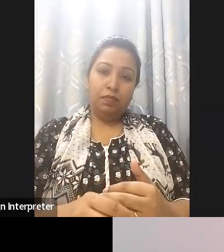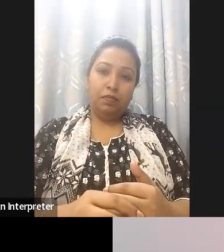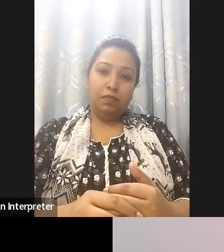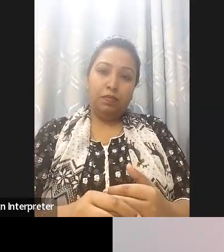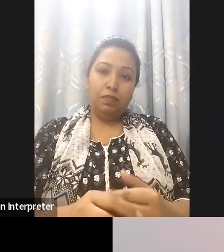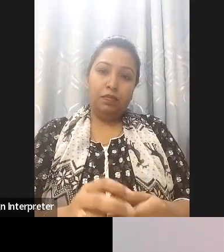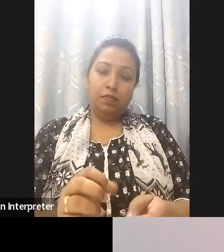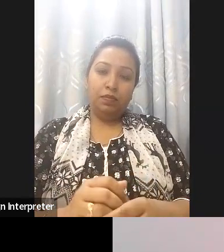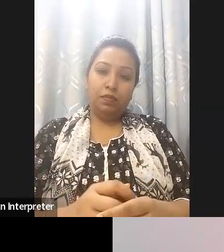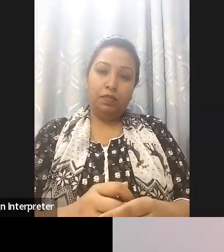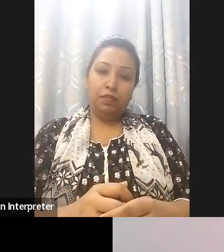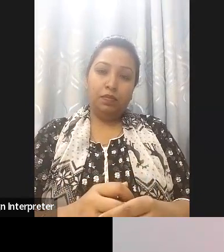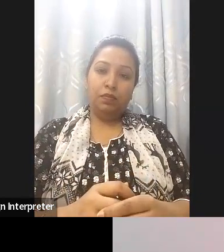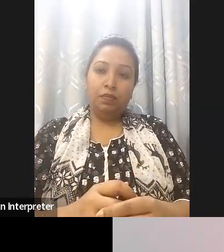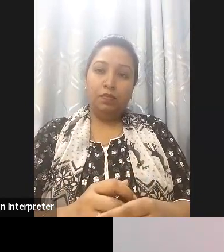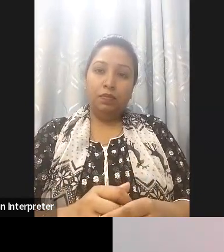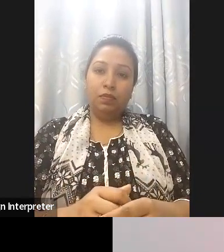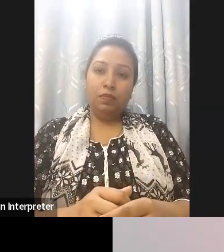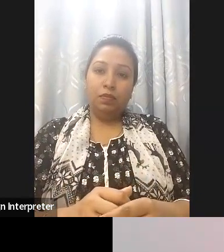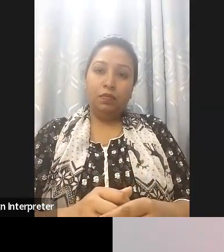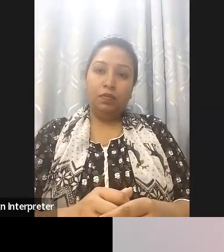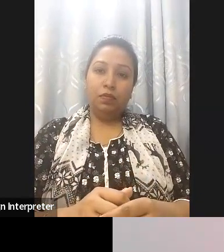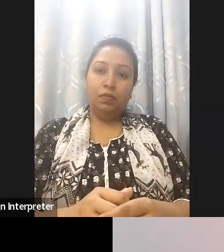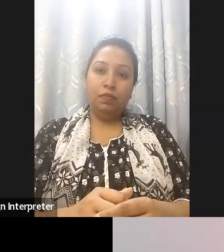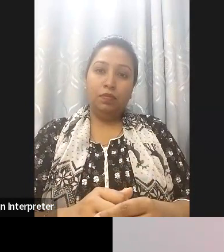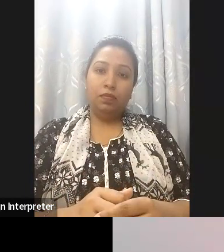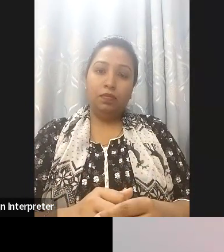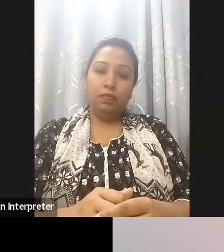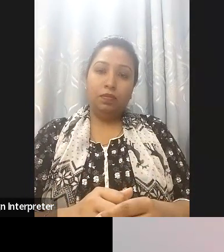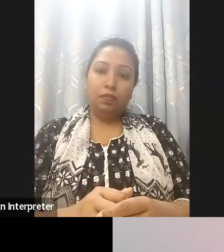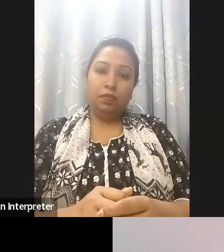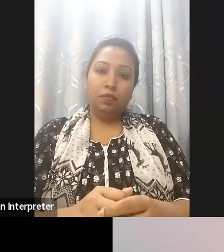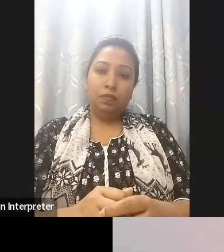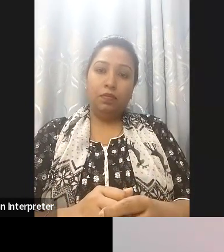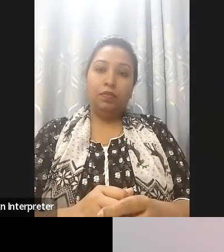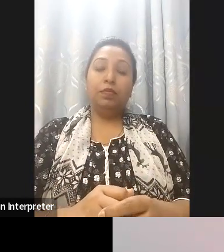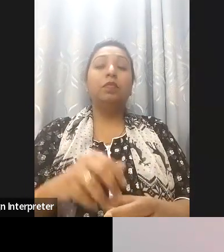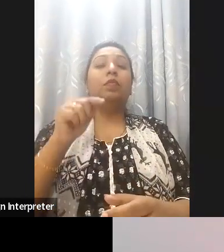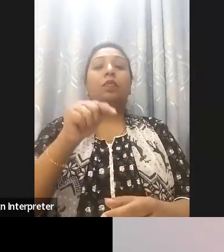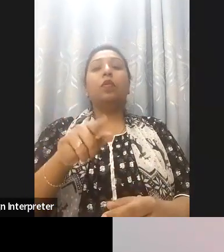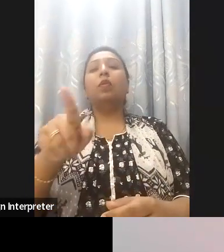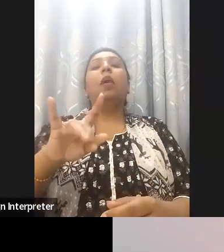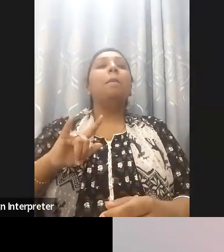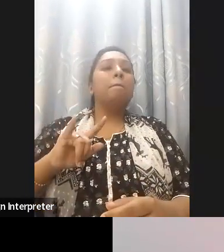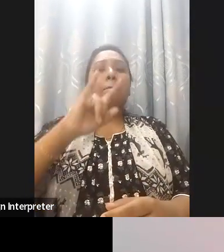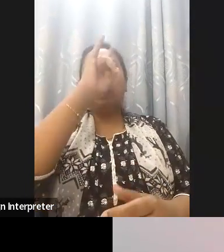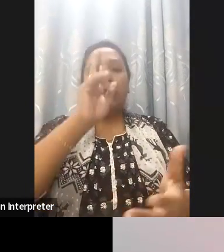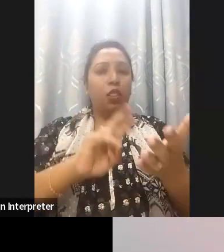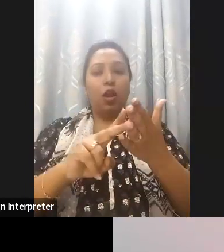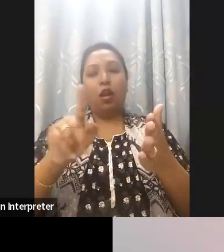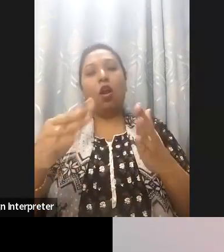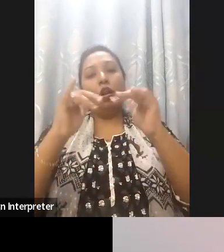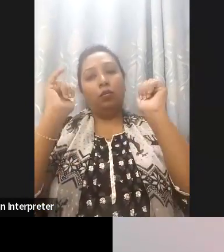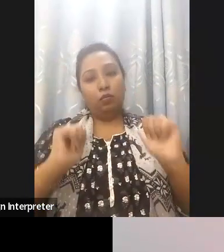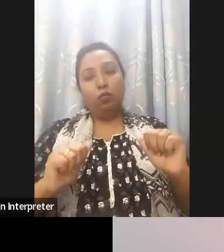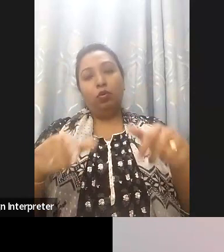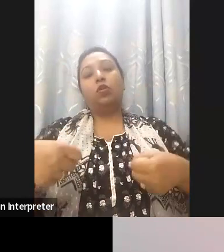good source of knowledge on digital accessibility for Advocates with